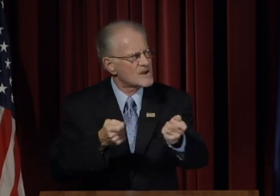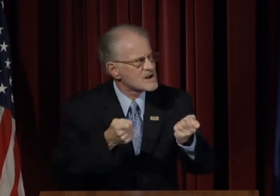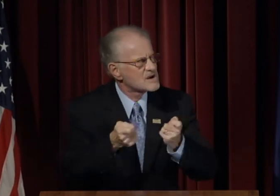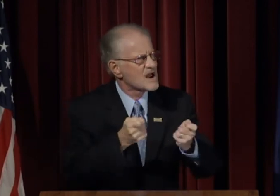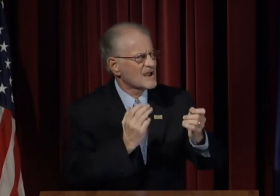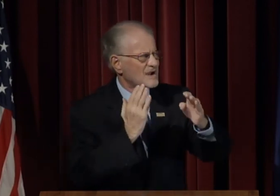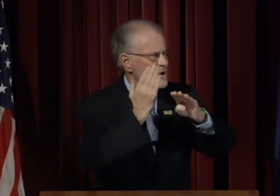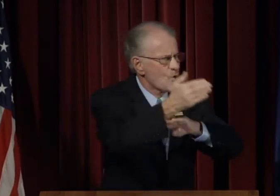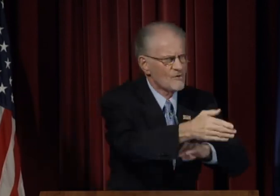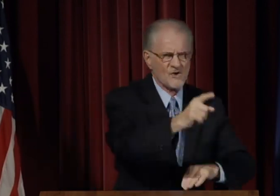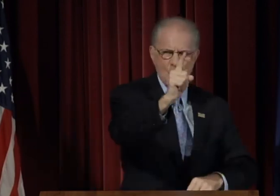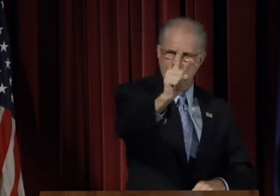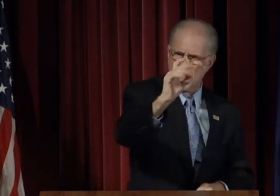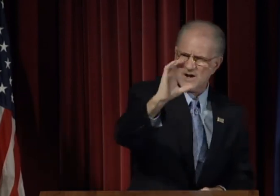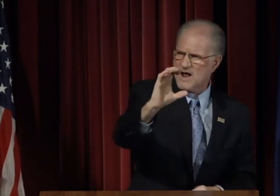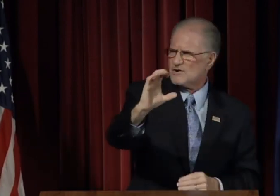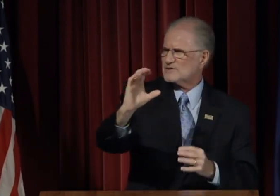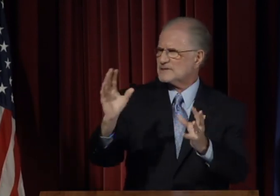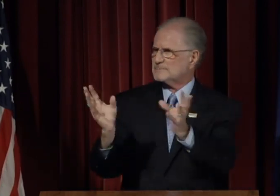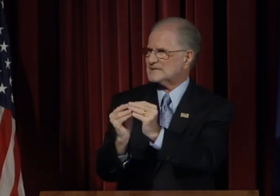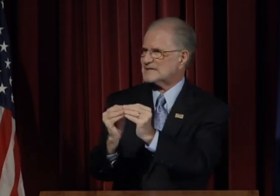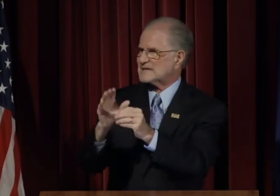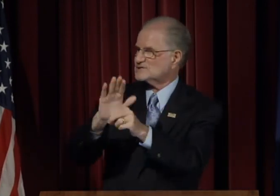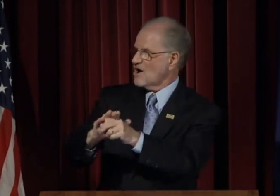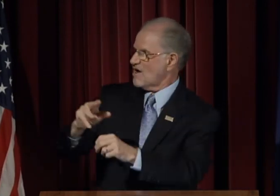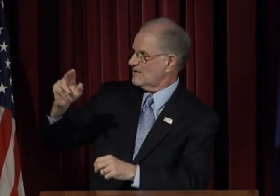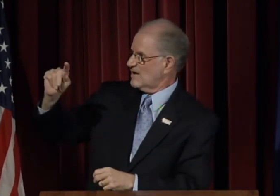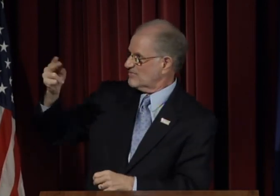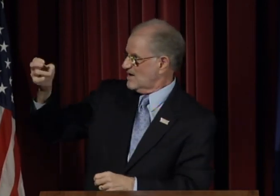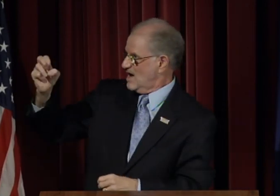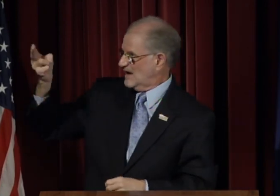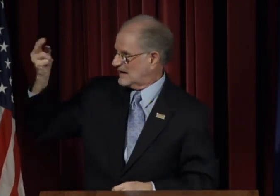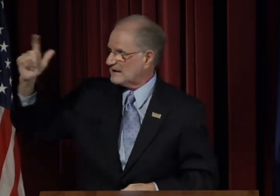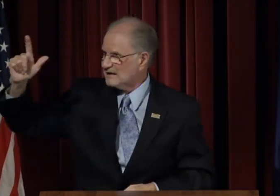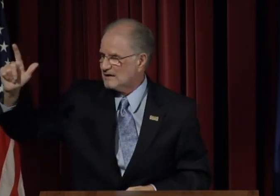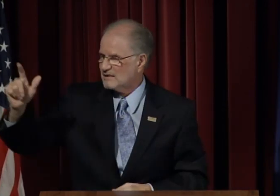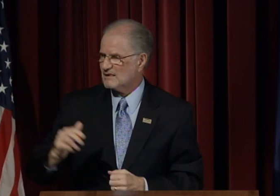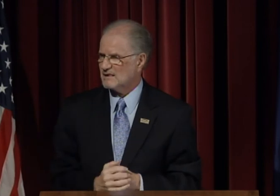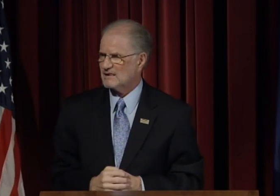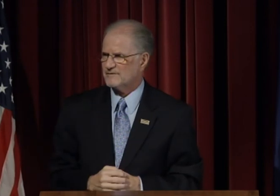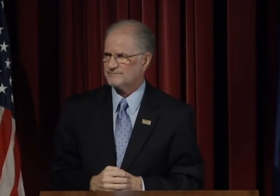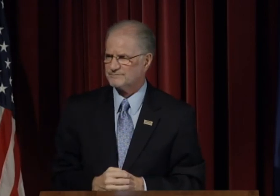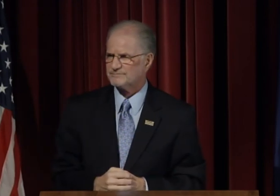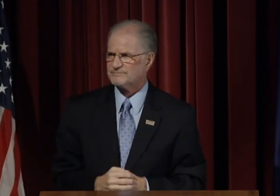In the last few years, we have conducted over 100 meetings on The Hill with those who are involved